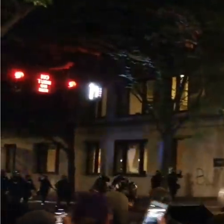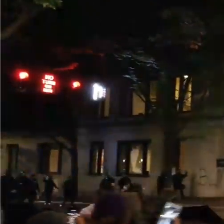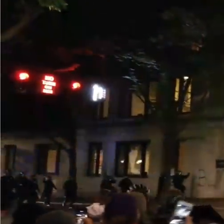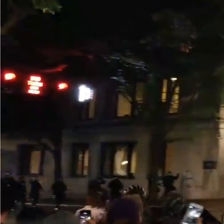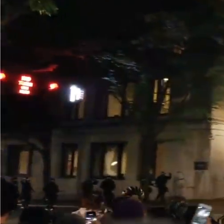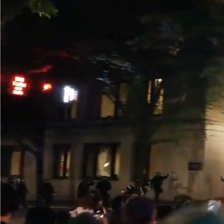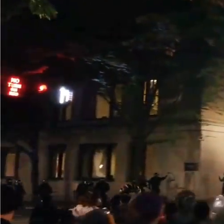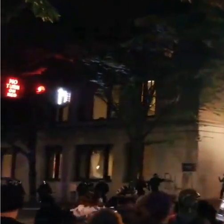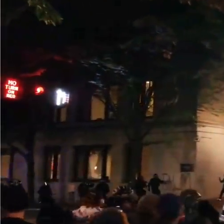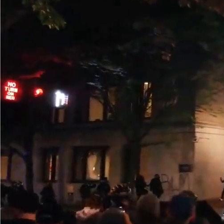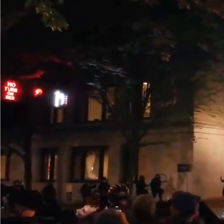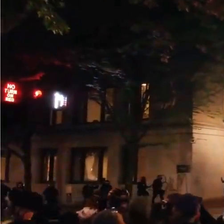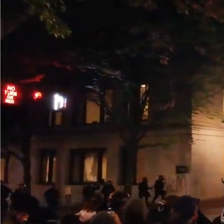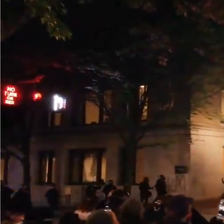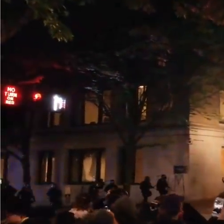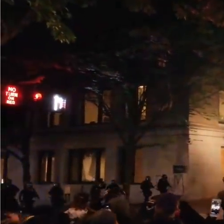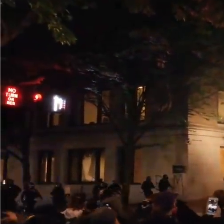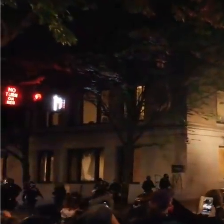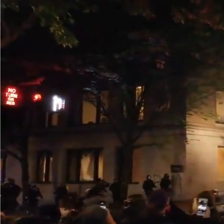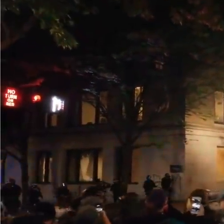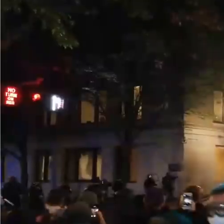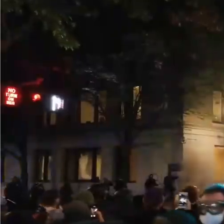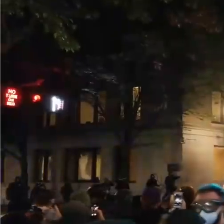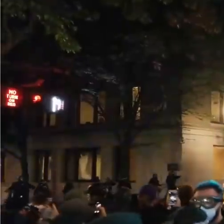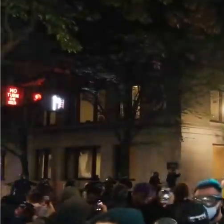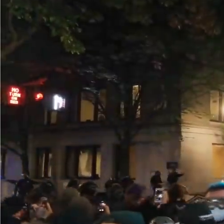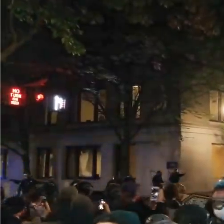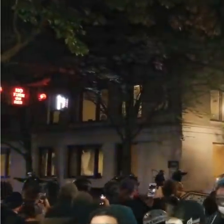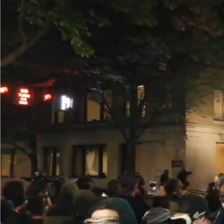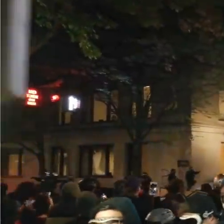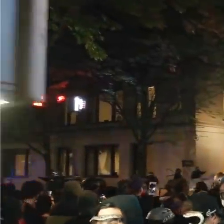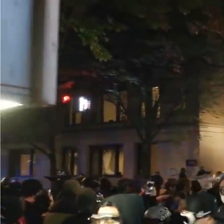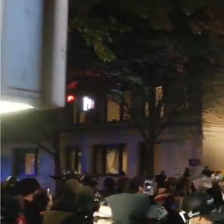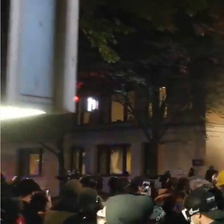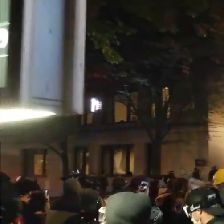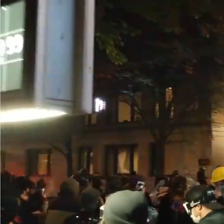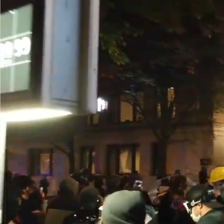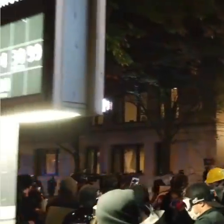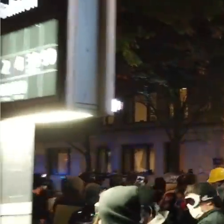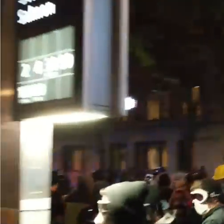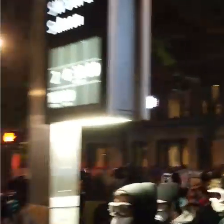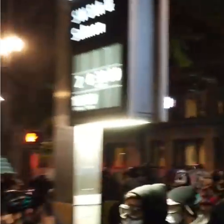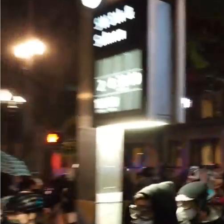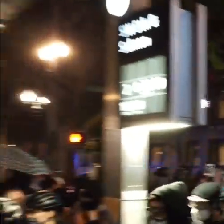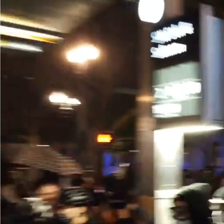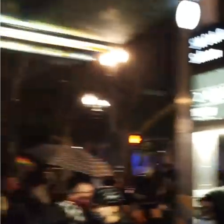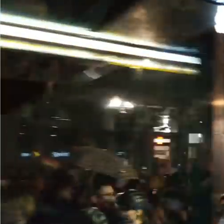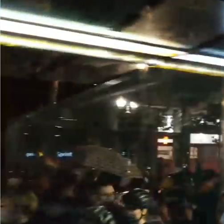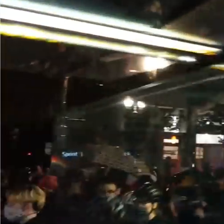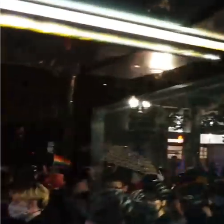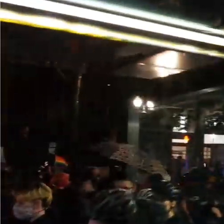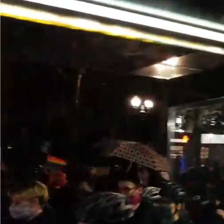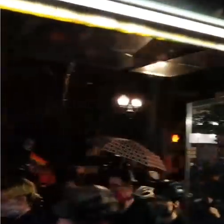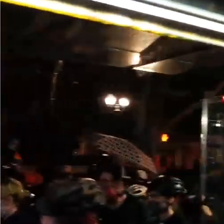And then in this video you can see they're not quite able to get it all put together before they have to start moving again.